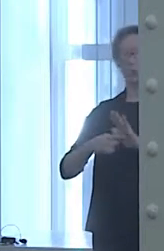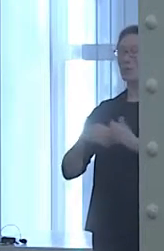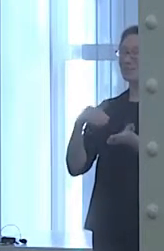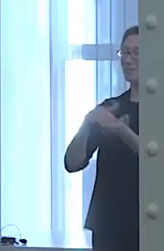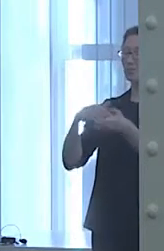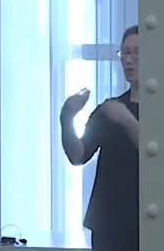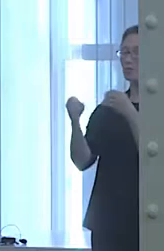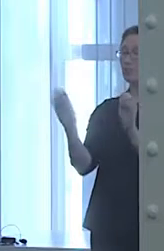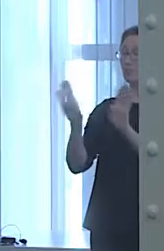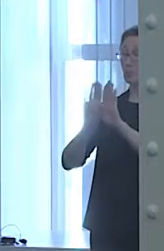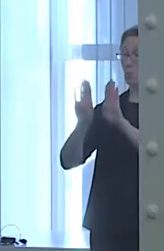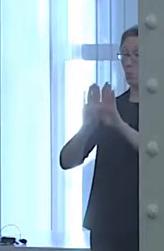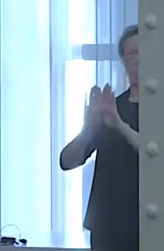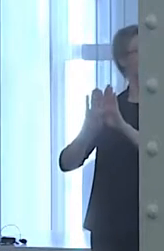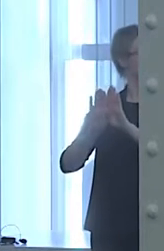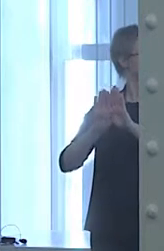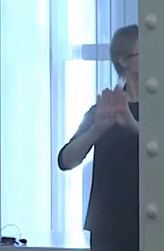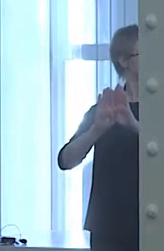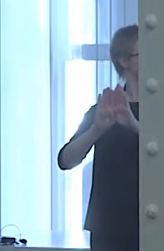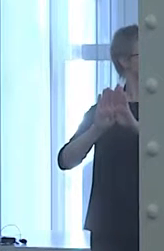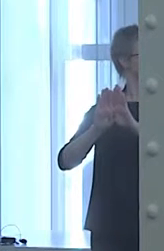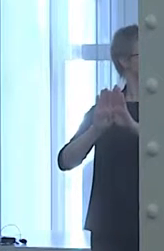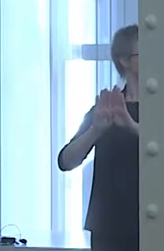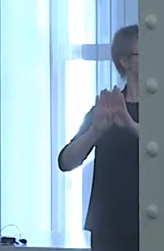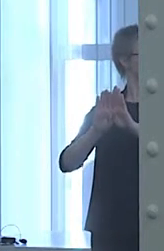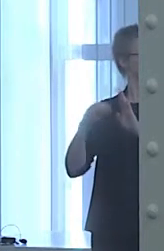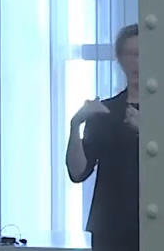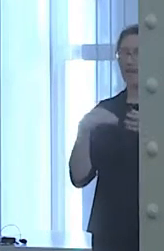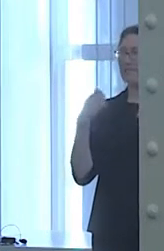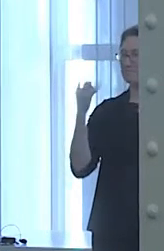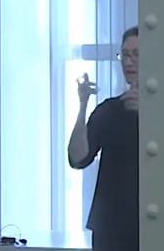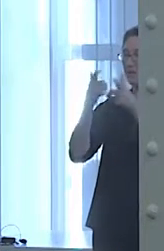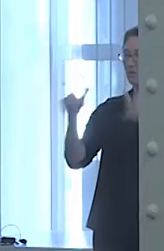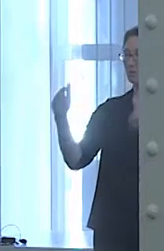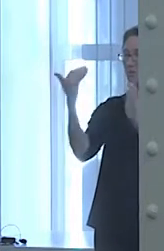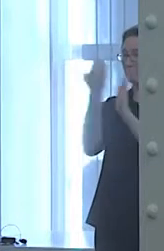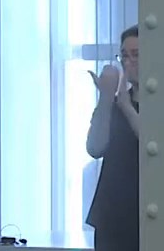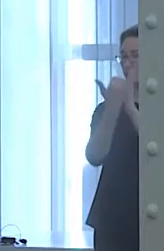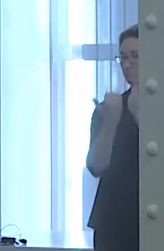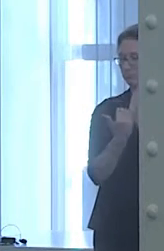and it says doctor's office in multiple languages. I've worked in mental health nonprofit,